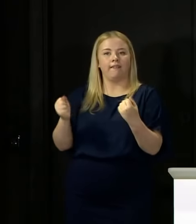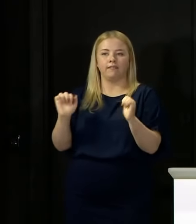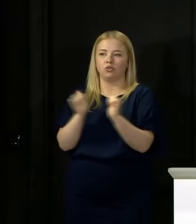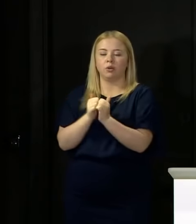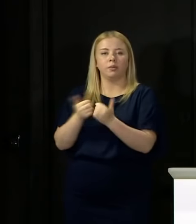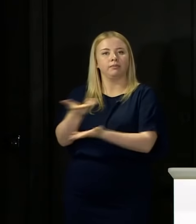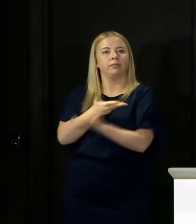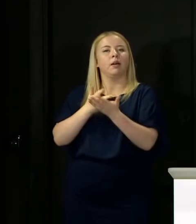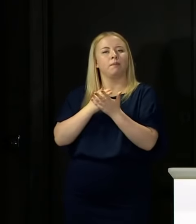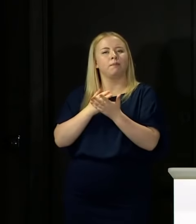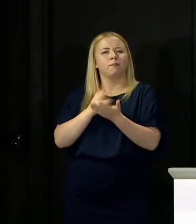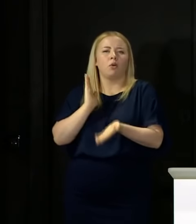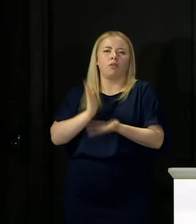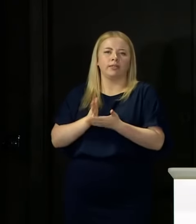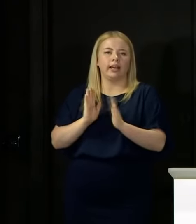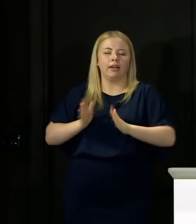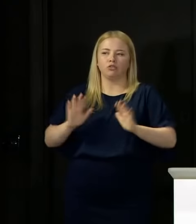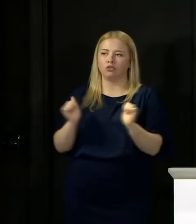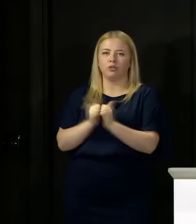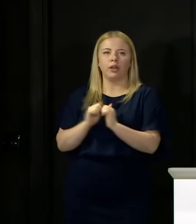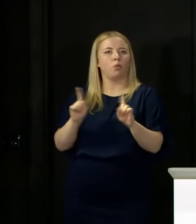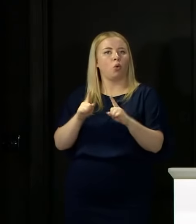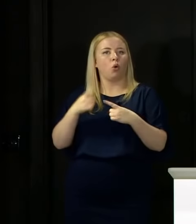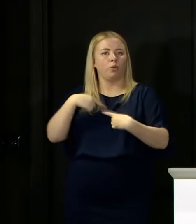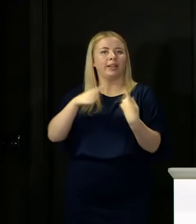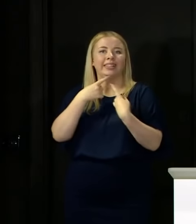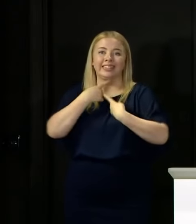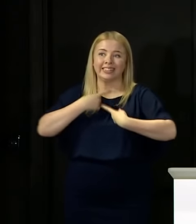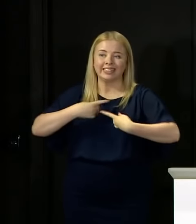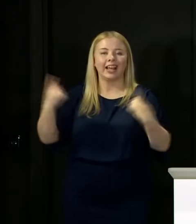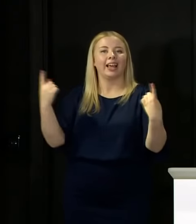we need to make sure we are agreed around what we are agreeing to be in that statement.